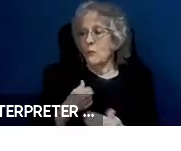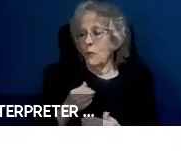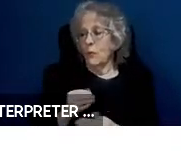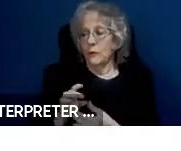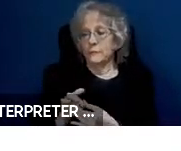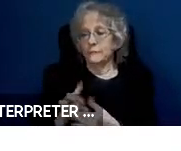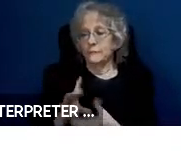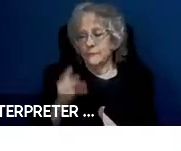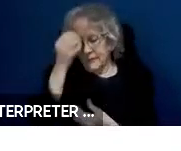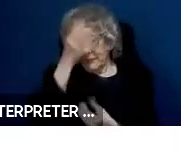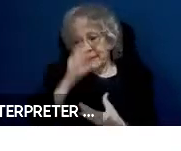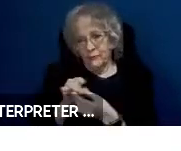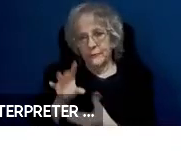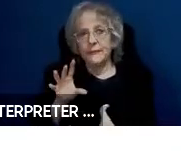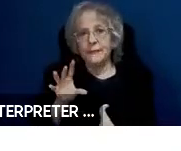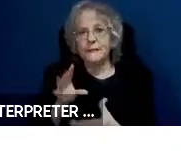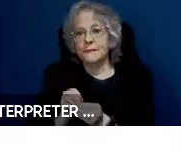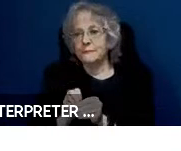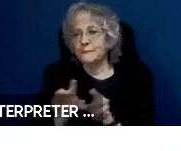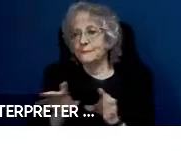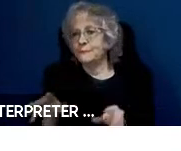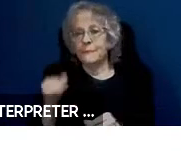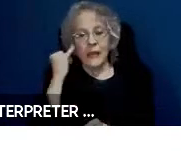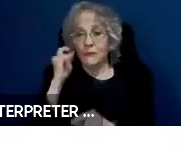release the information if you can't get ahold of them and have to use